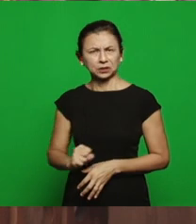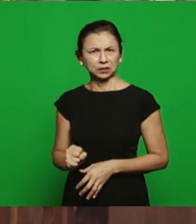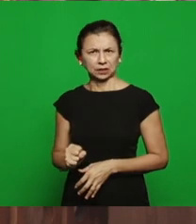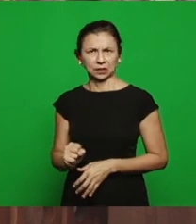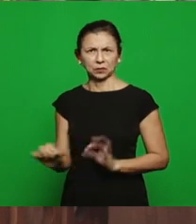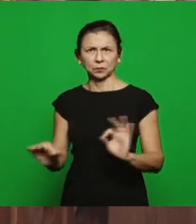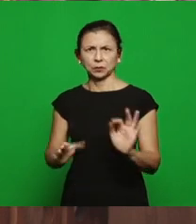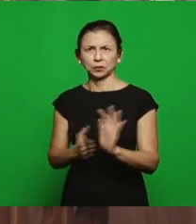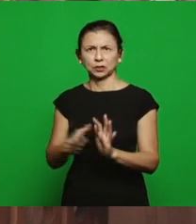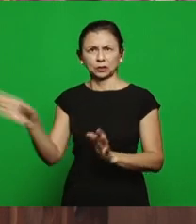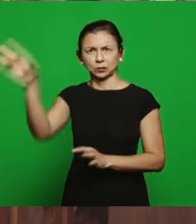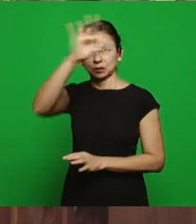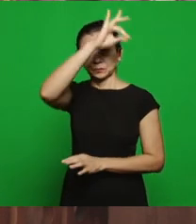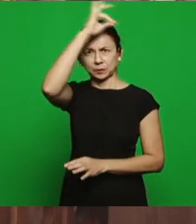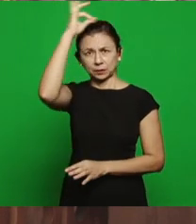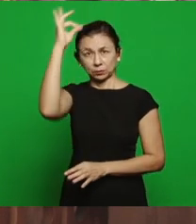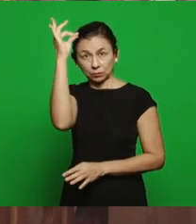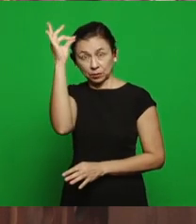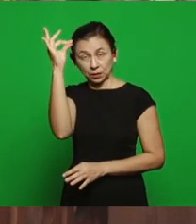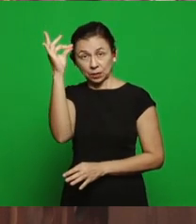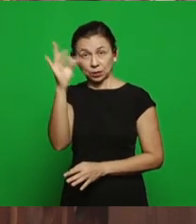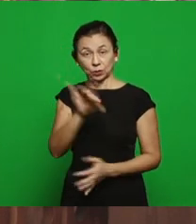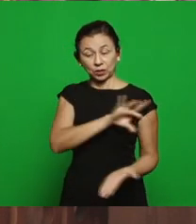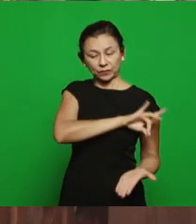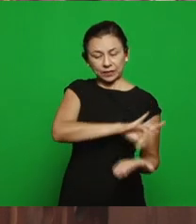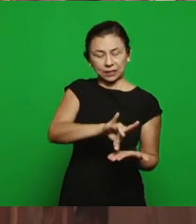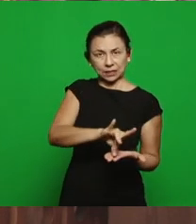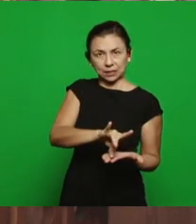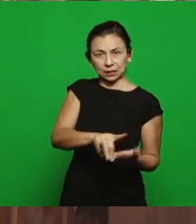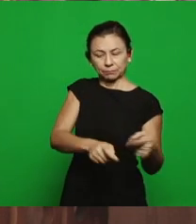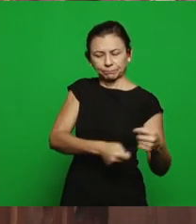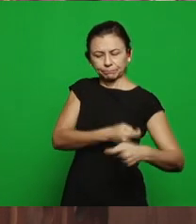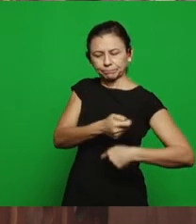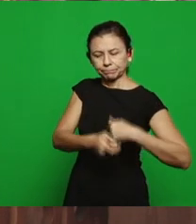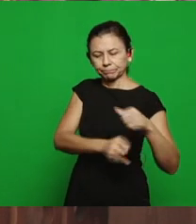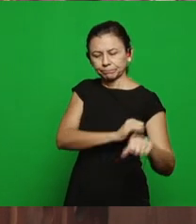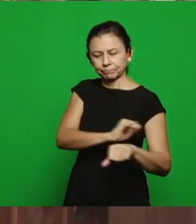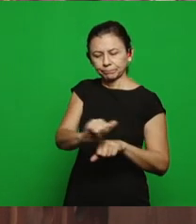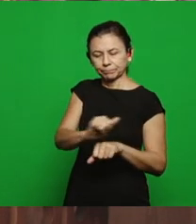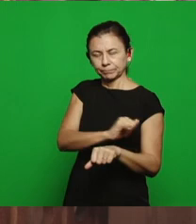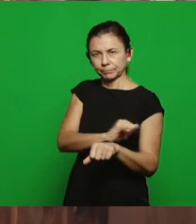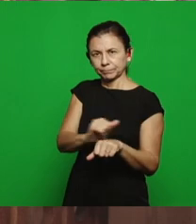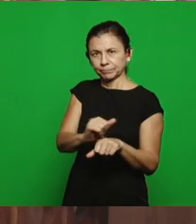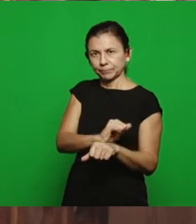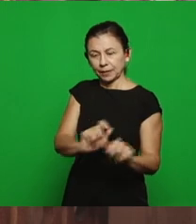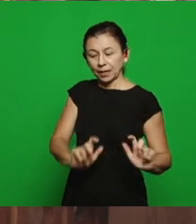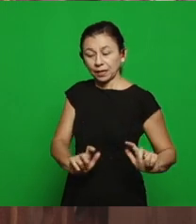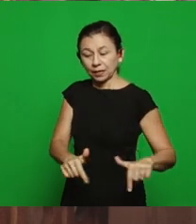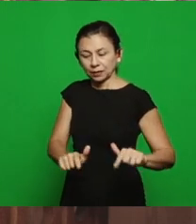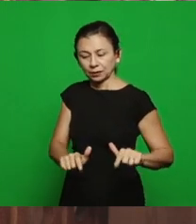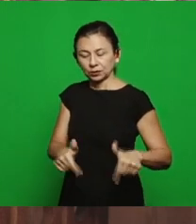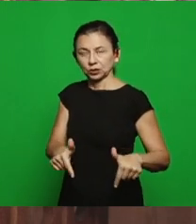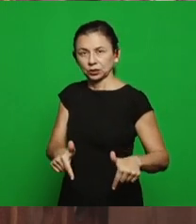the adversary put as a throne, put the throne within the church life, why?